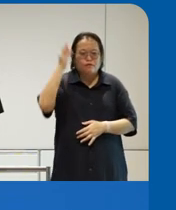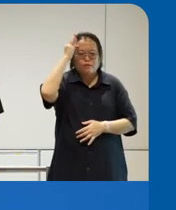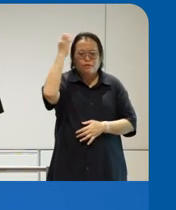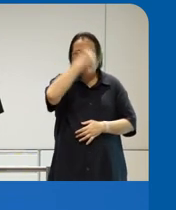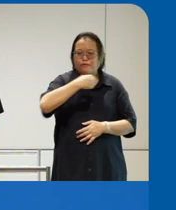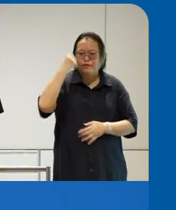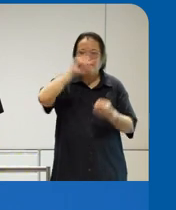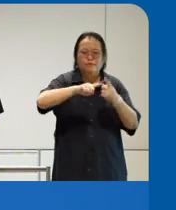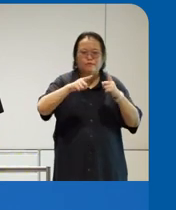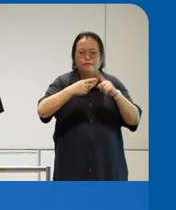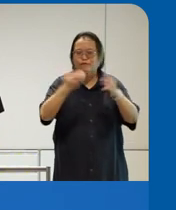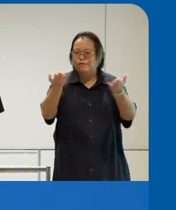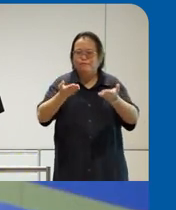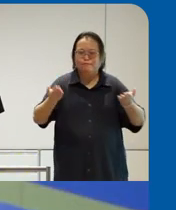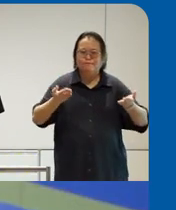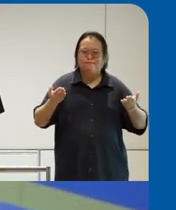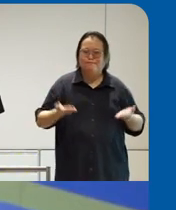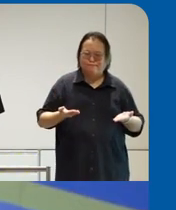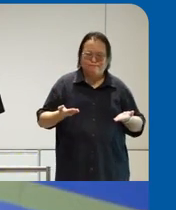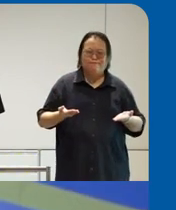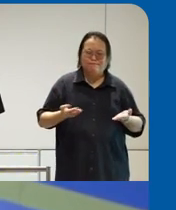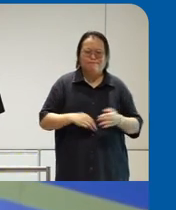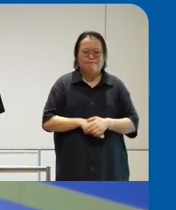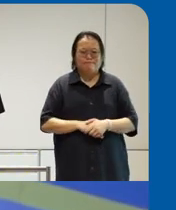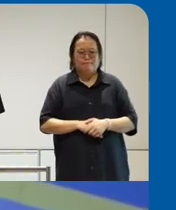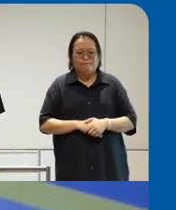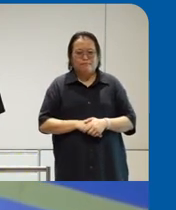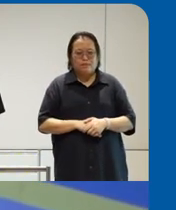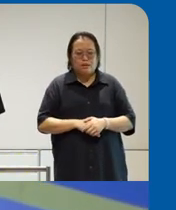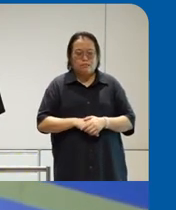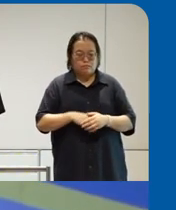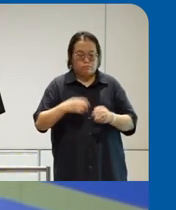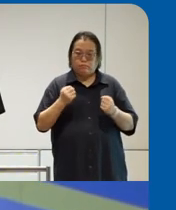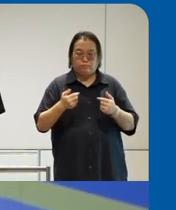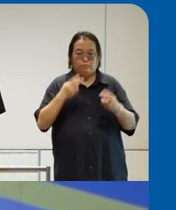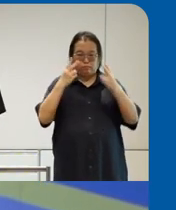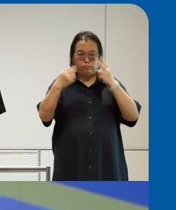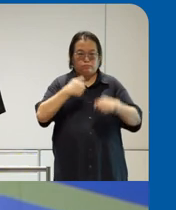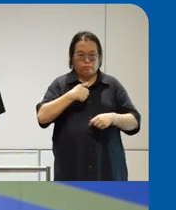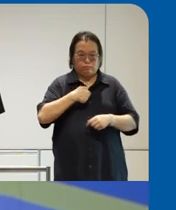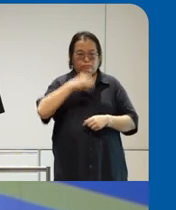the audience um just a quick visual descriptor of myself I'm an Indian woman with the shoulder